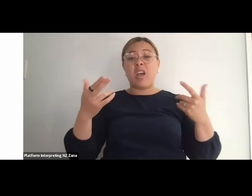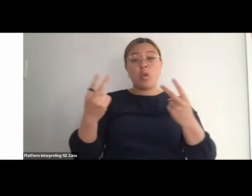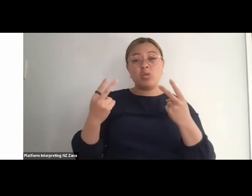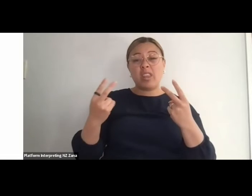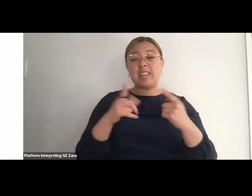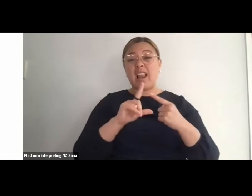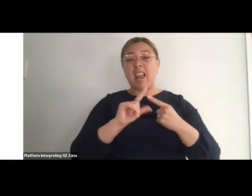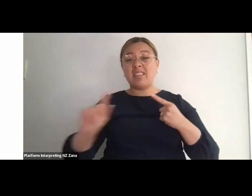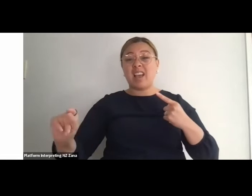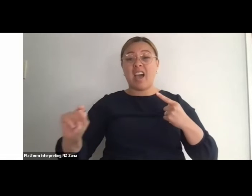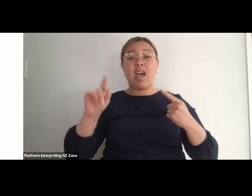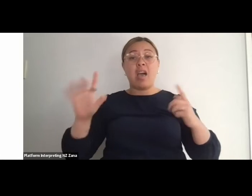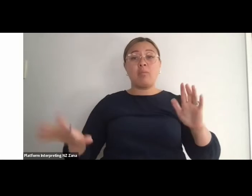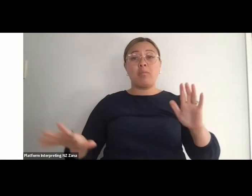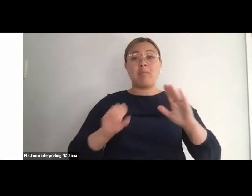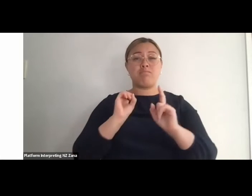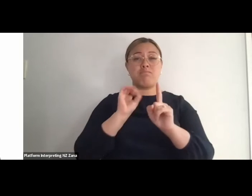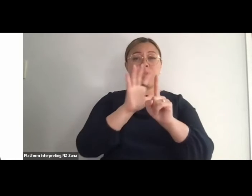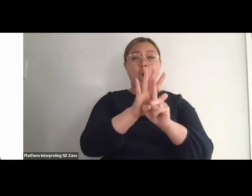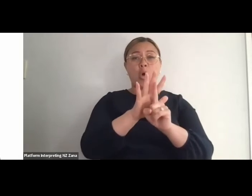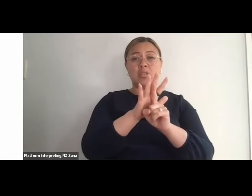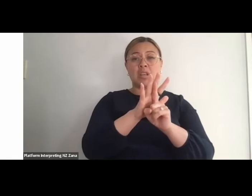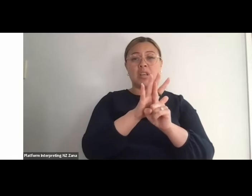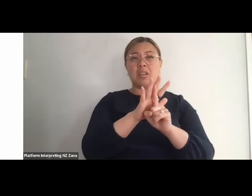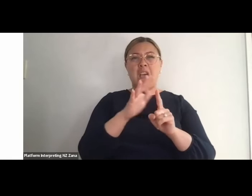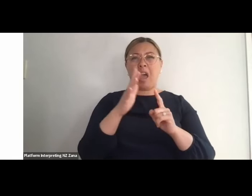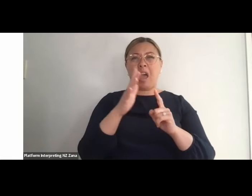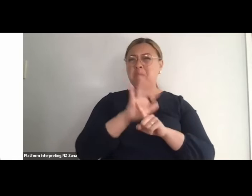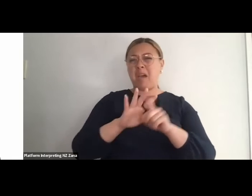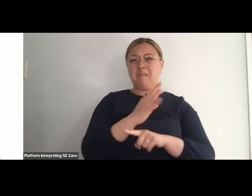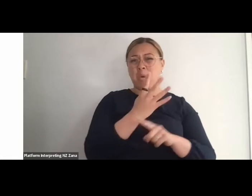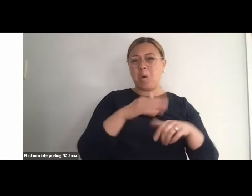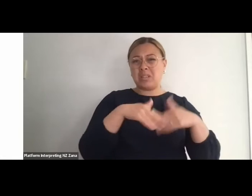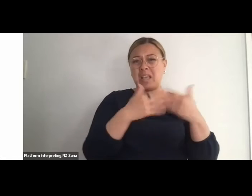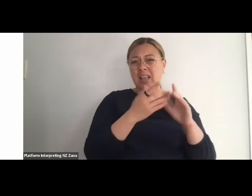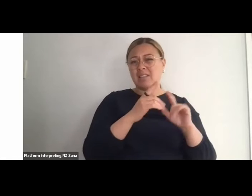days to maybe a week of the recording up on our YouTube page with all our other webinar series,